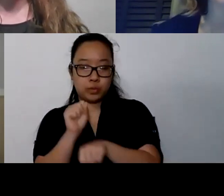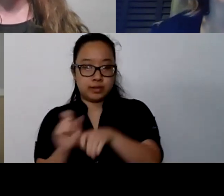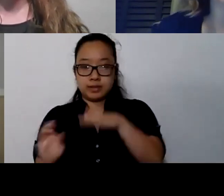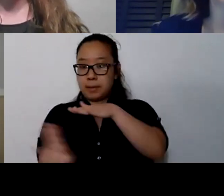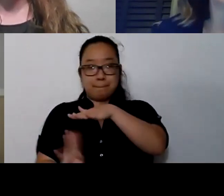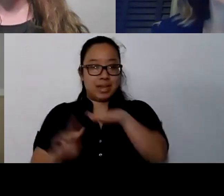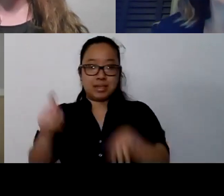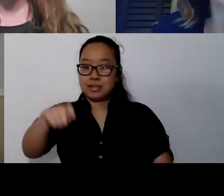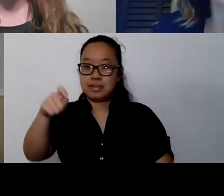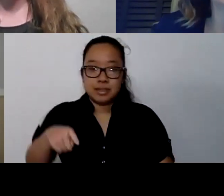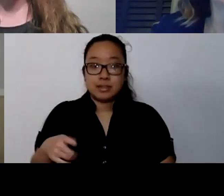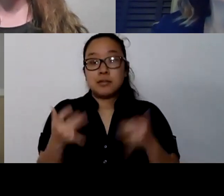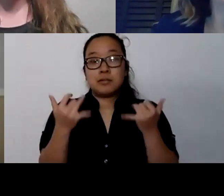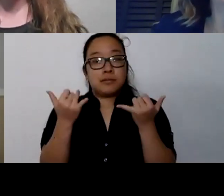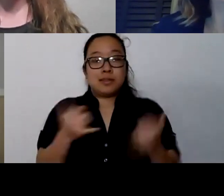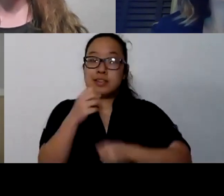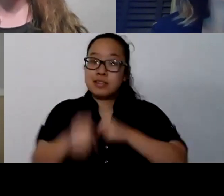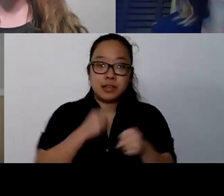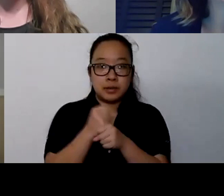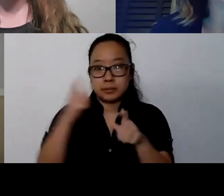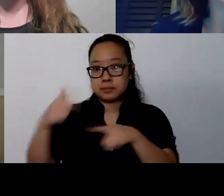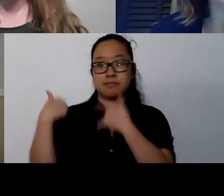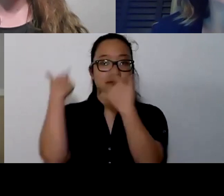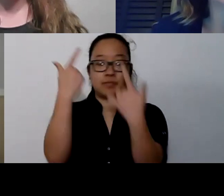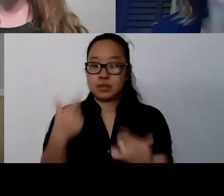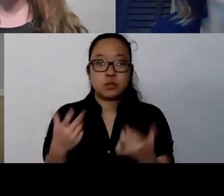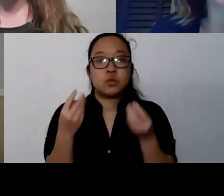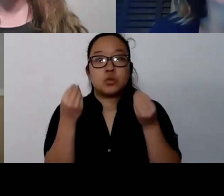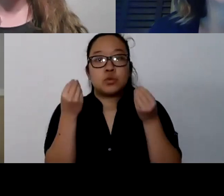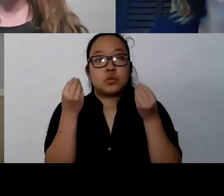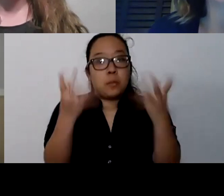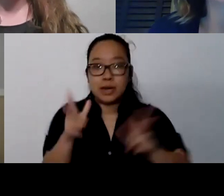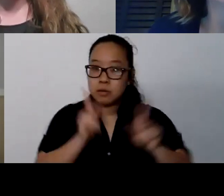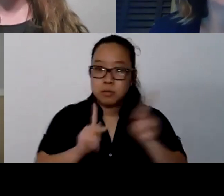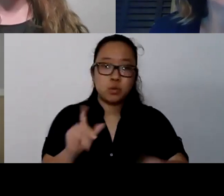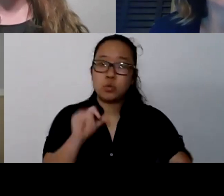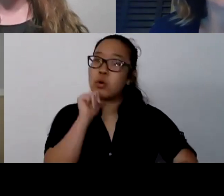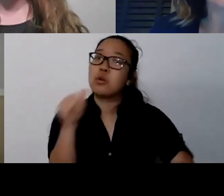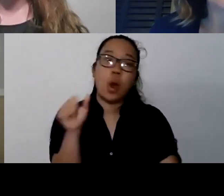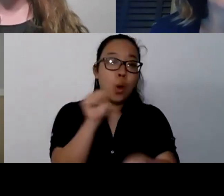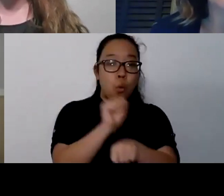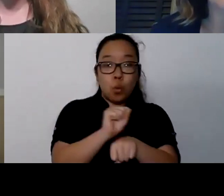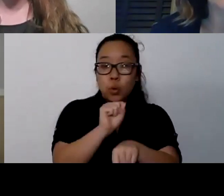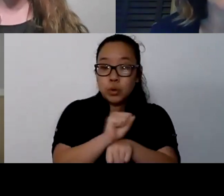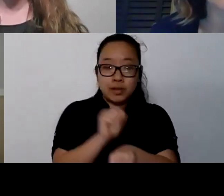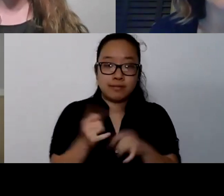and people shifting places where they're staying and just a number of factors has been really a hardship.